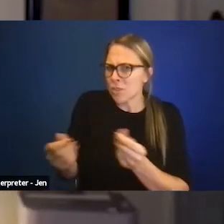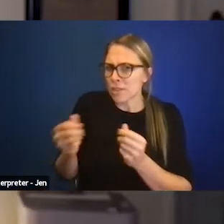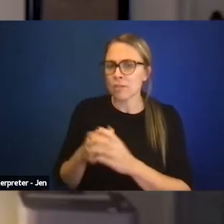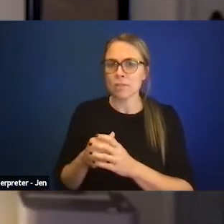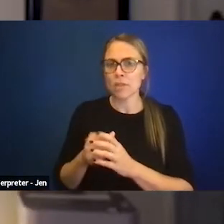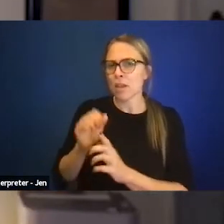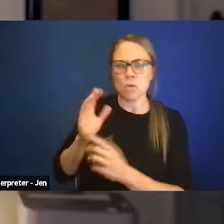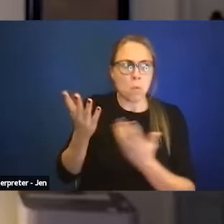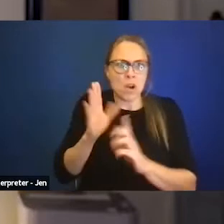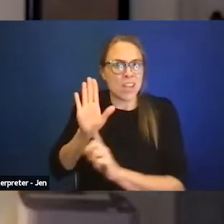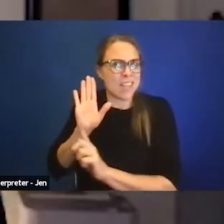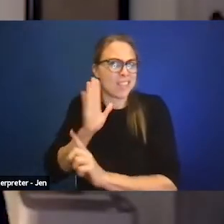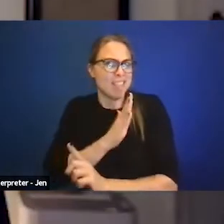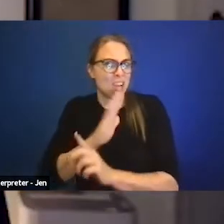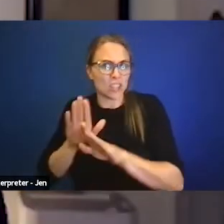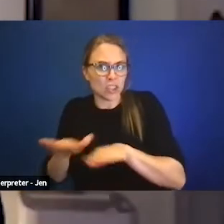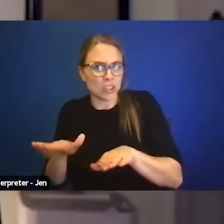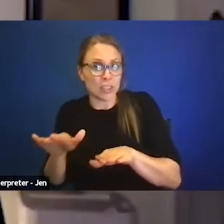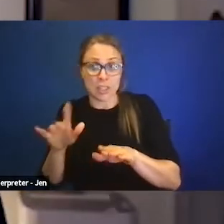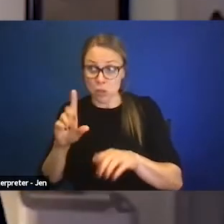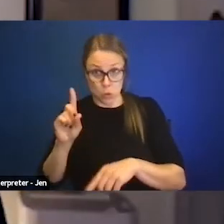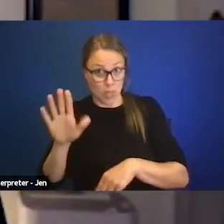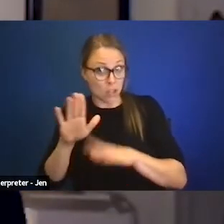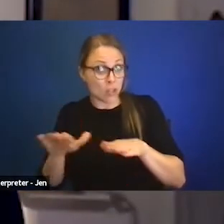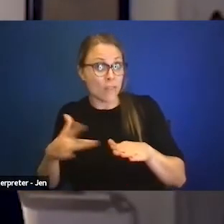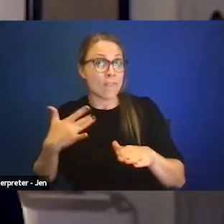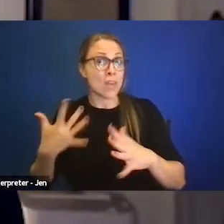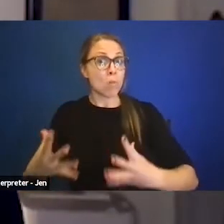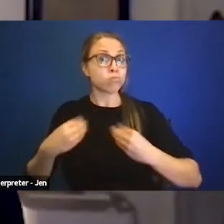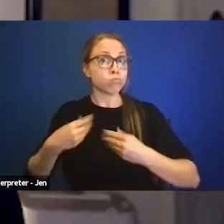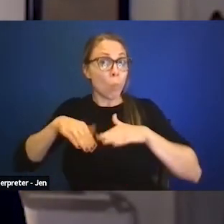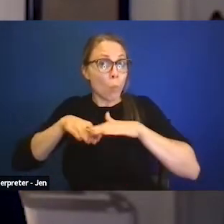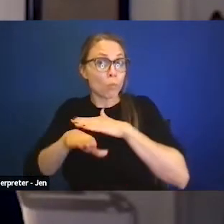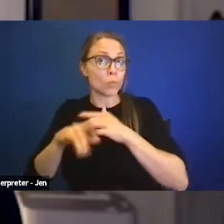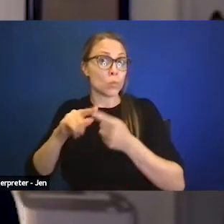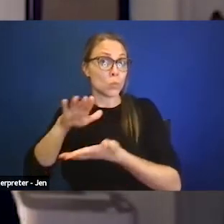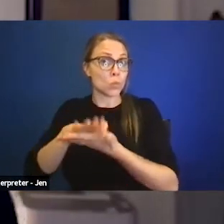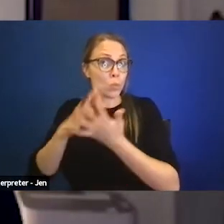about how they feel accepted in the school? If these things are being done correctly,